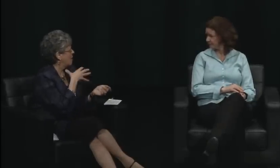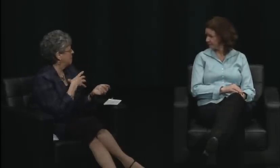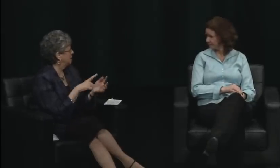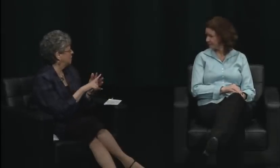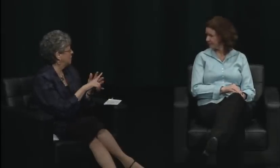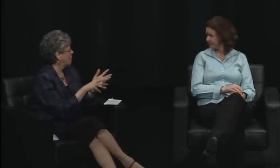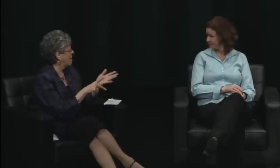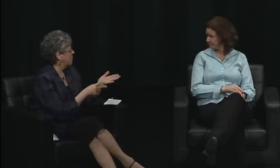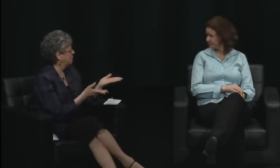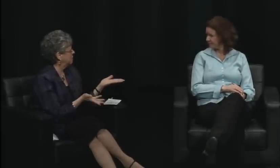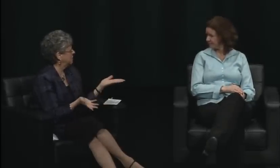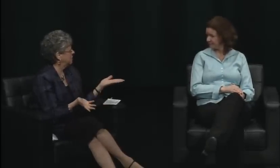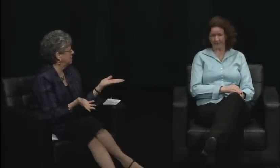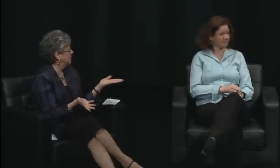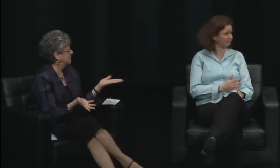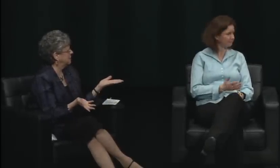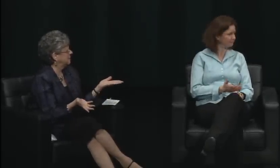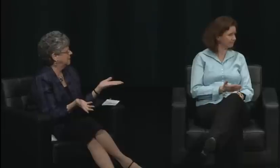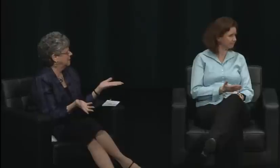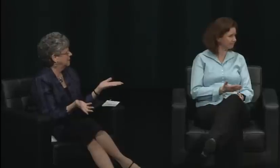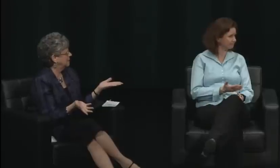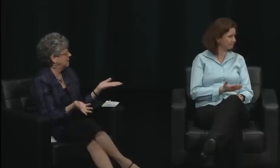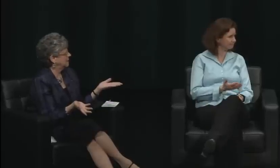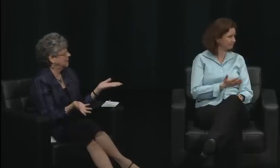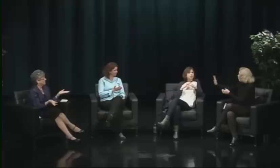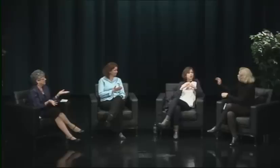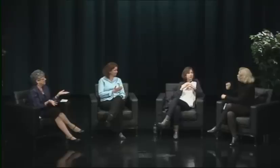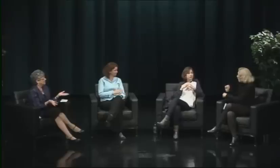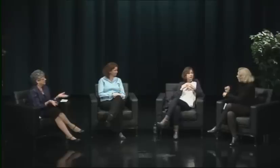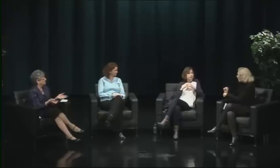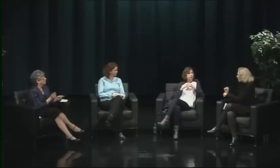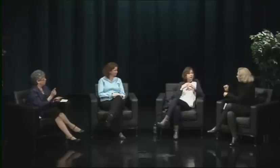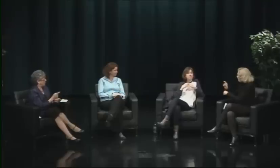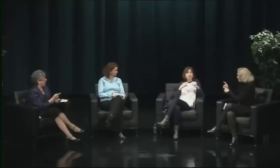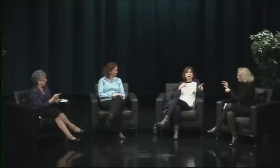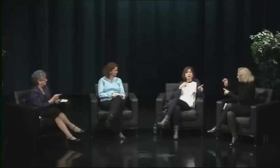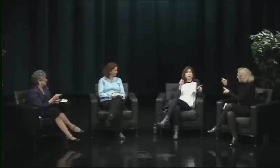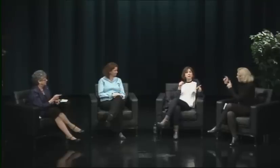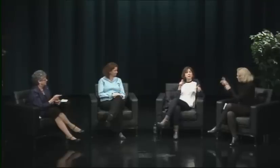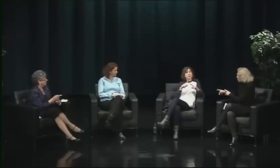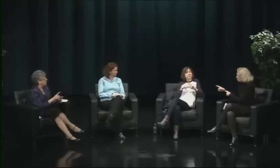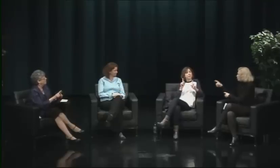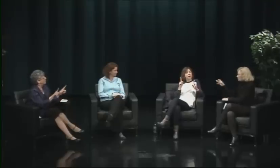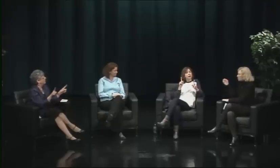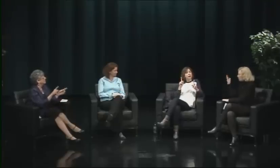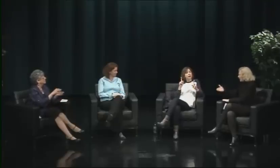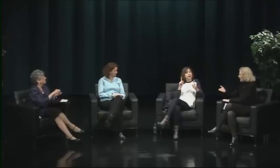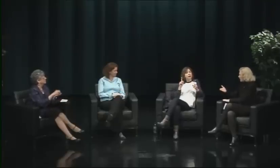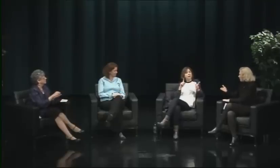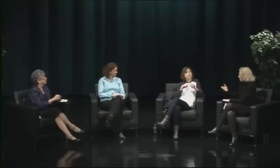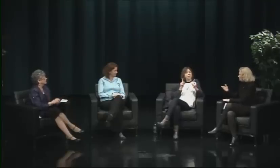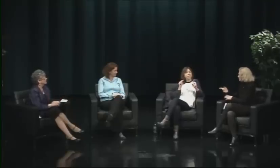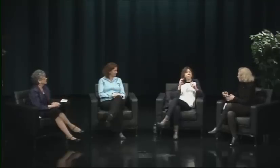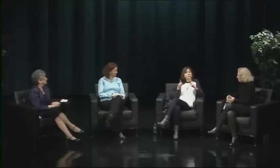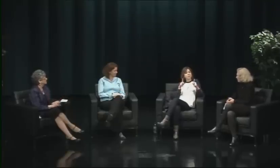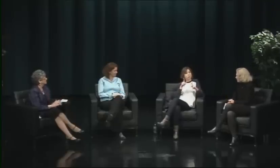of people who supported the process and the voting and everything, and it was all male. I was the only woman, literally,